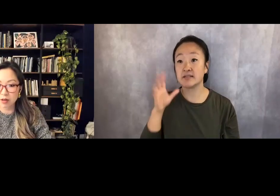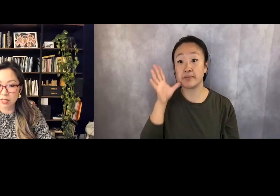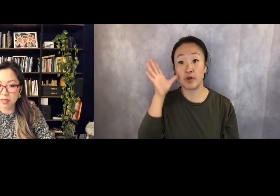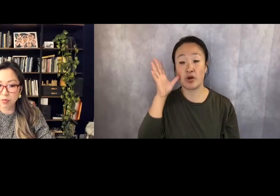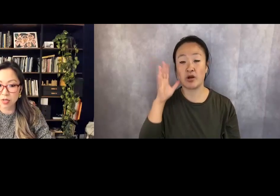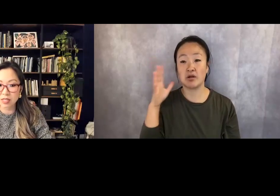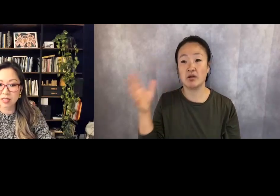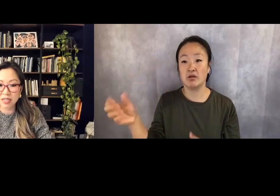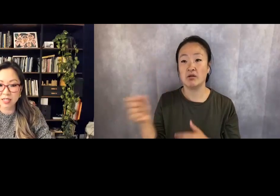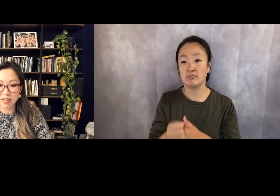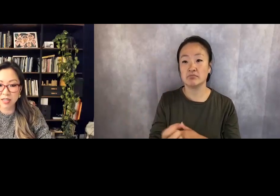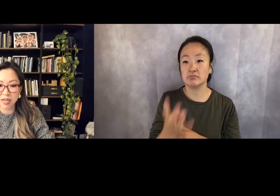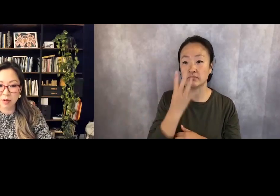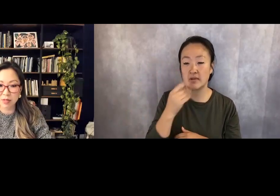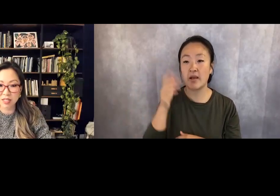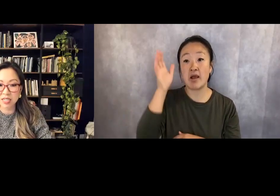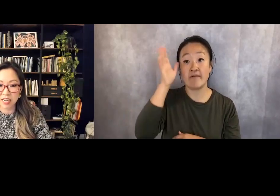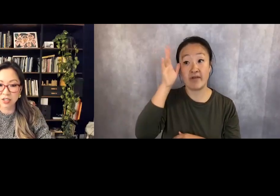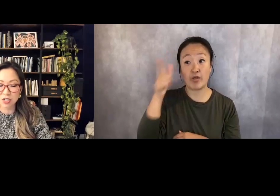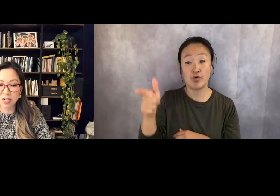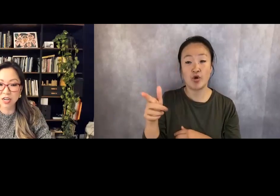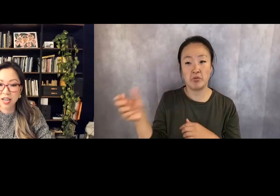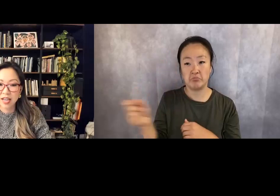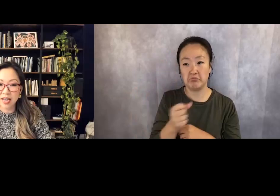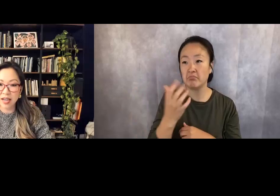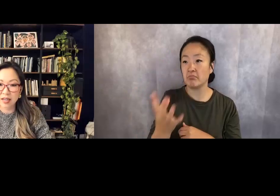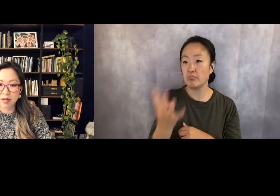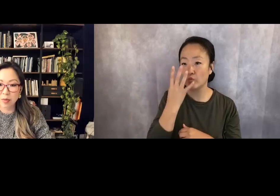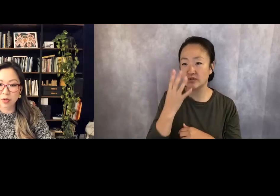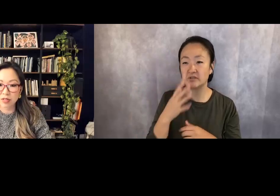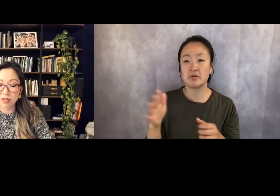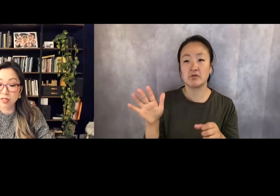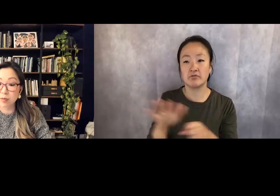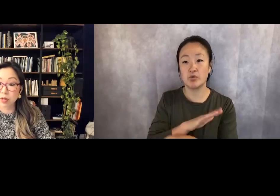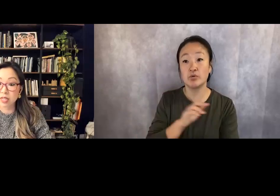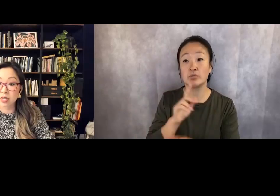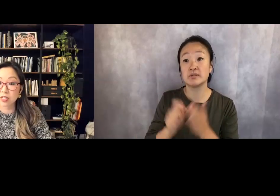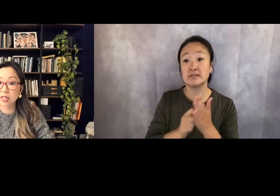was in prison the entire time I was a teenager—and parental deportation.